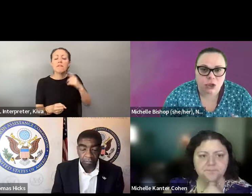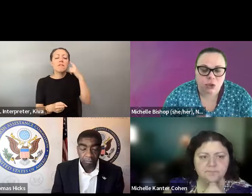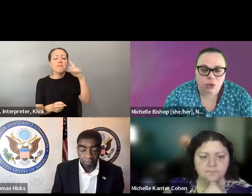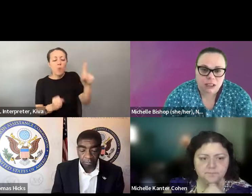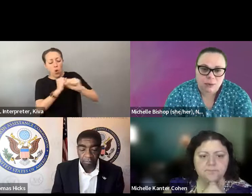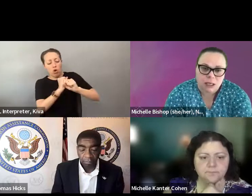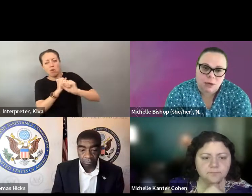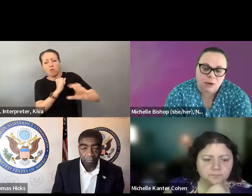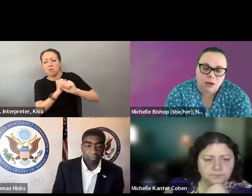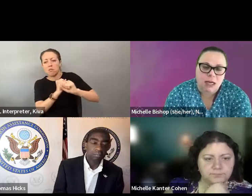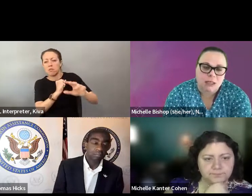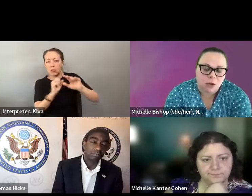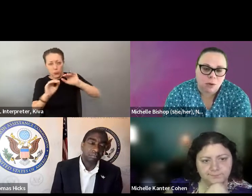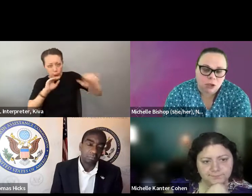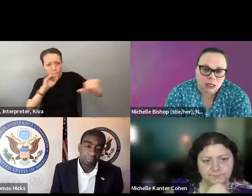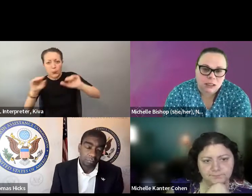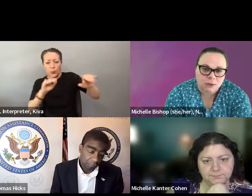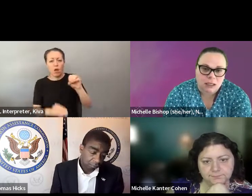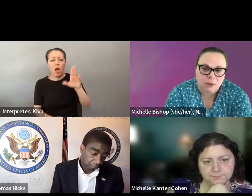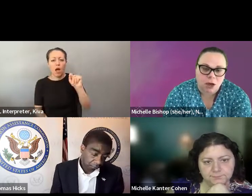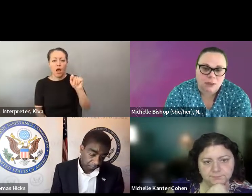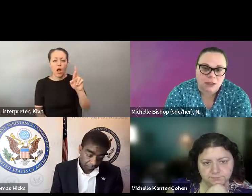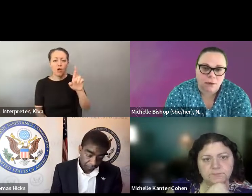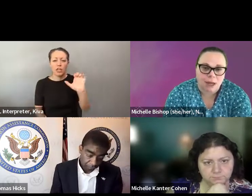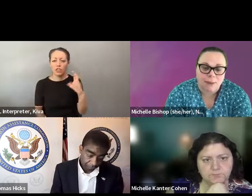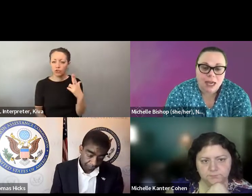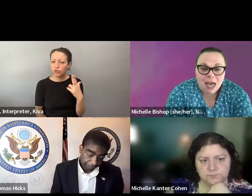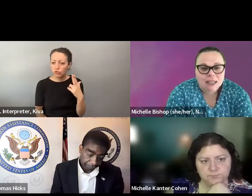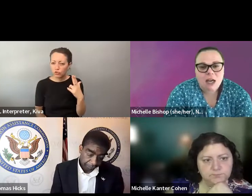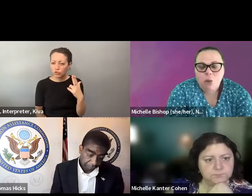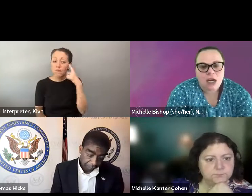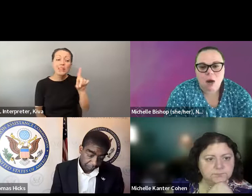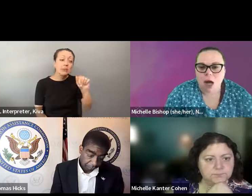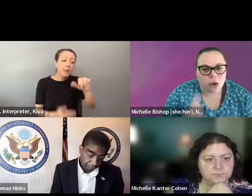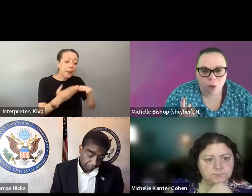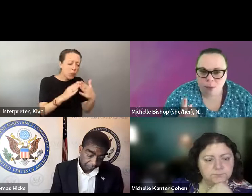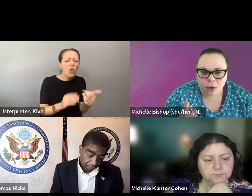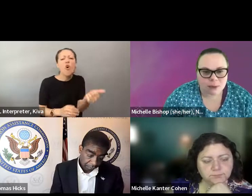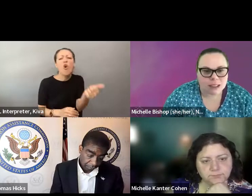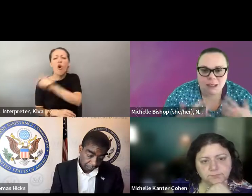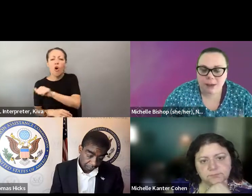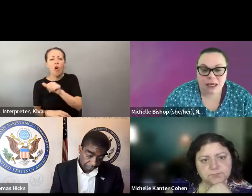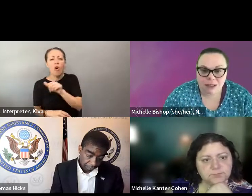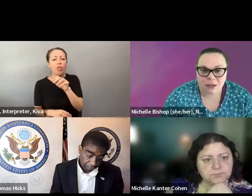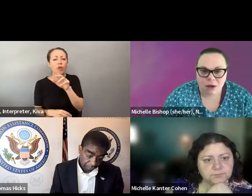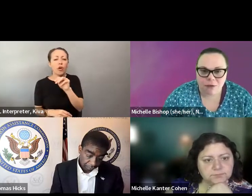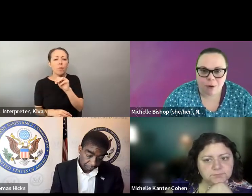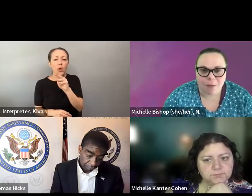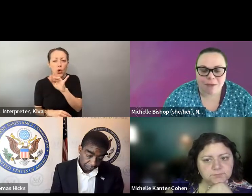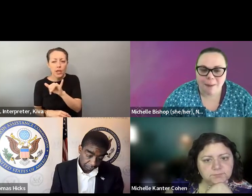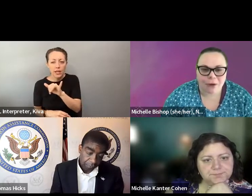But And I think that's a great idea. I think the other piece of that is that I think elections offices should have staff who are specifically conducting outreach to the disability. staff who are specifically conducting outreach to the disability community and to other marginalized communities